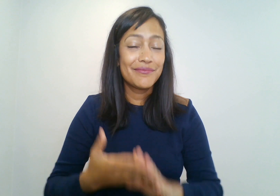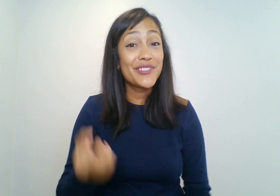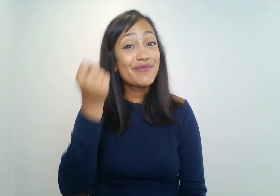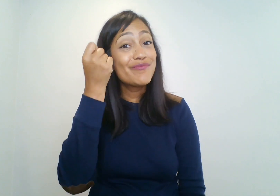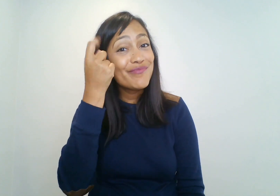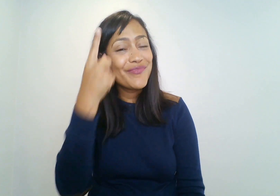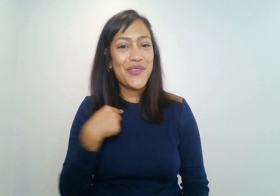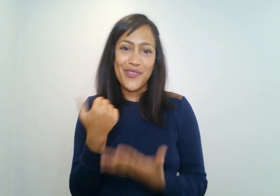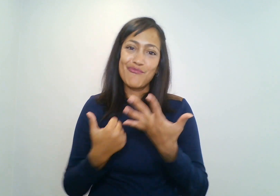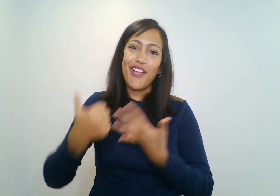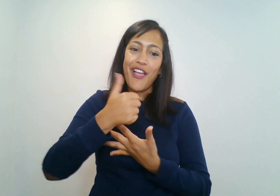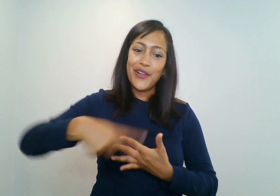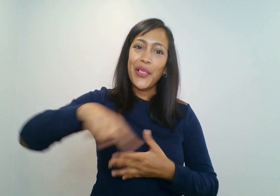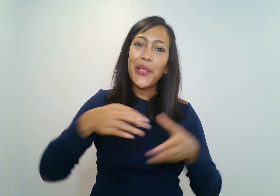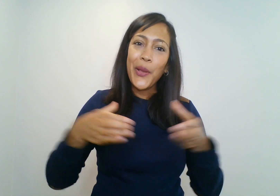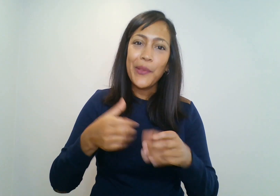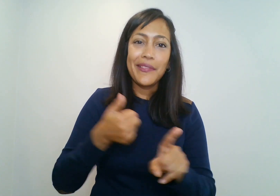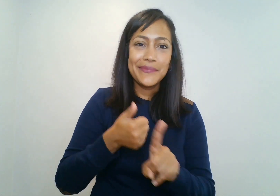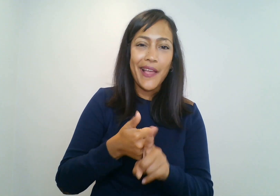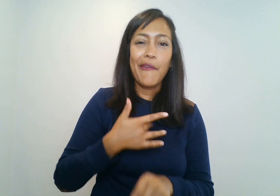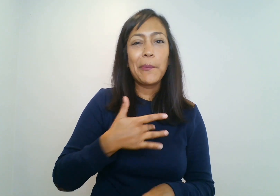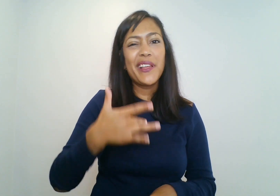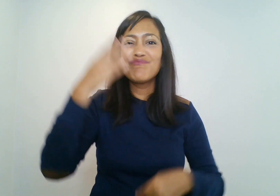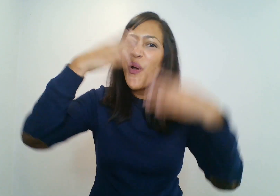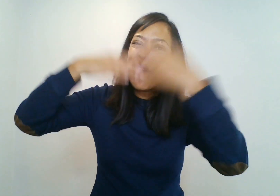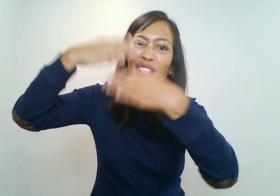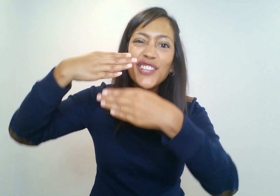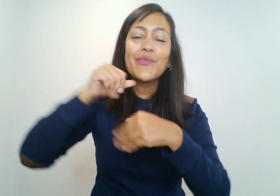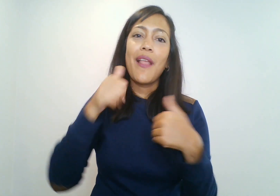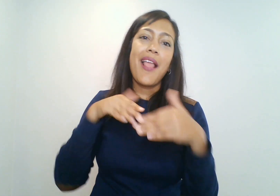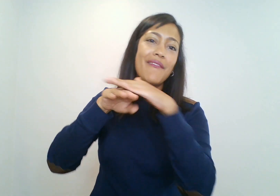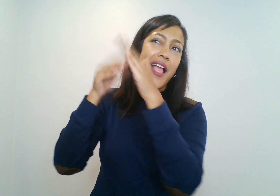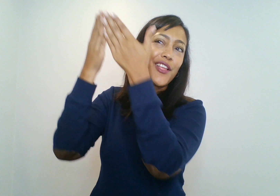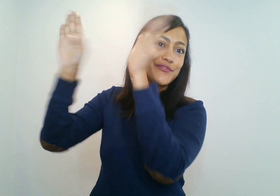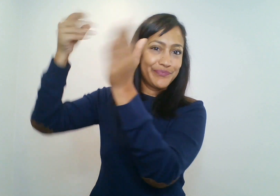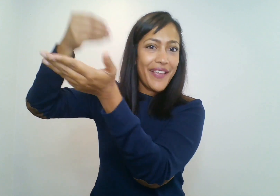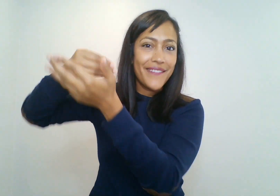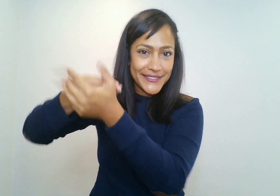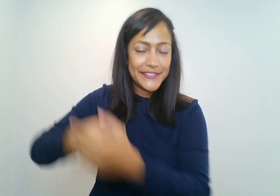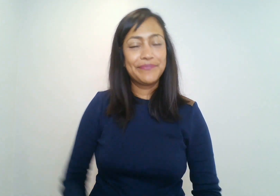However, we prioritize organizations who are often overlooked or not given the same access to philanthropies and funding.